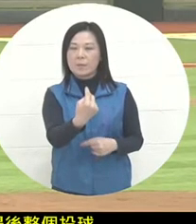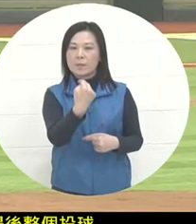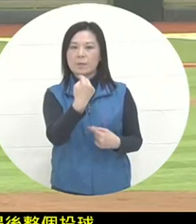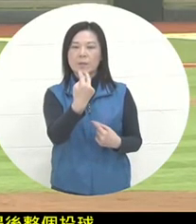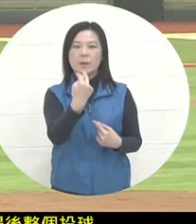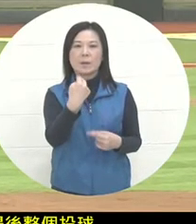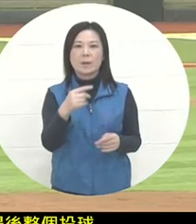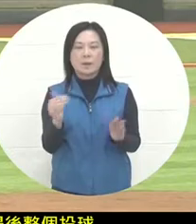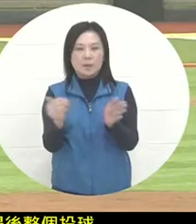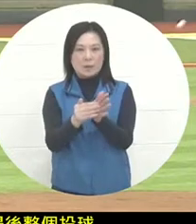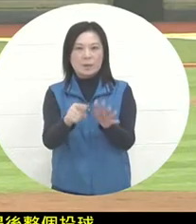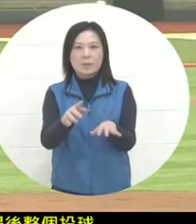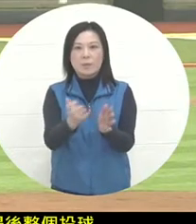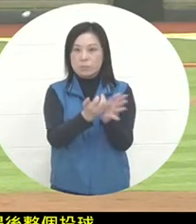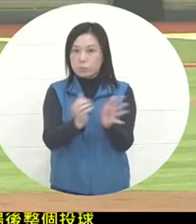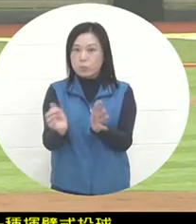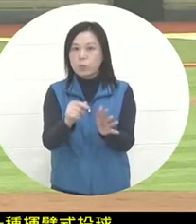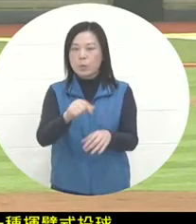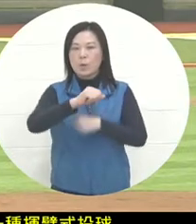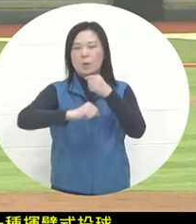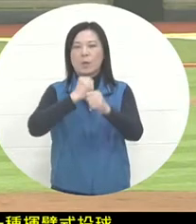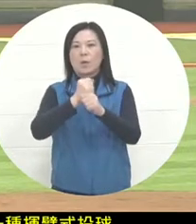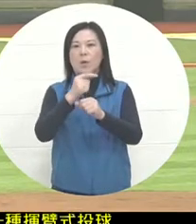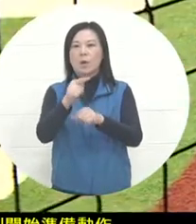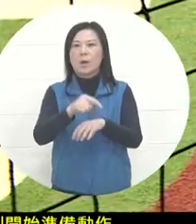the preparation, it was basically